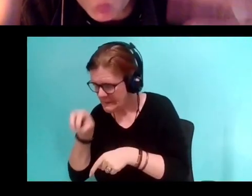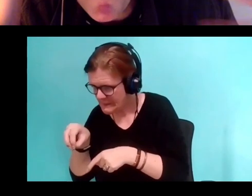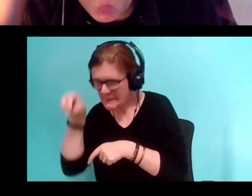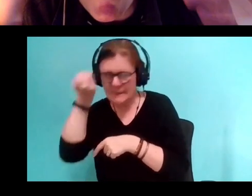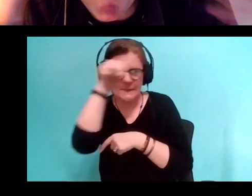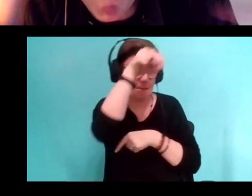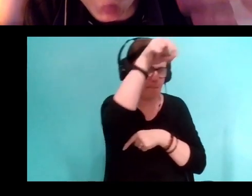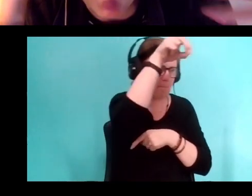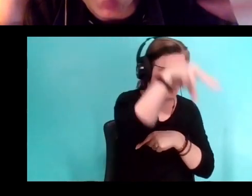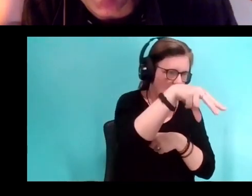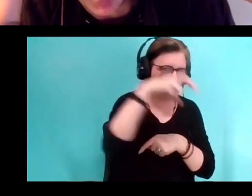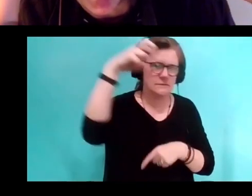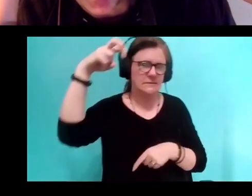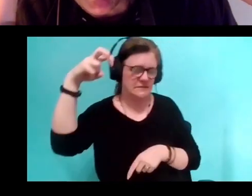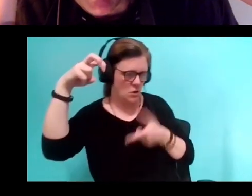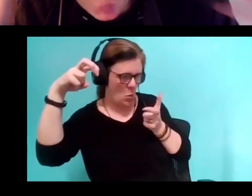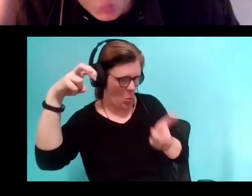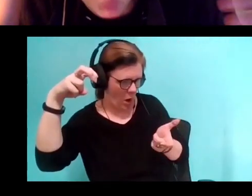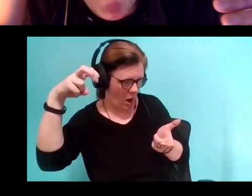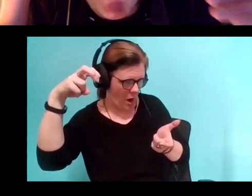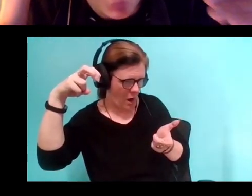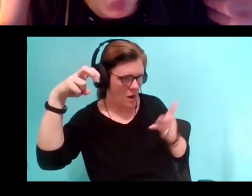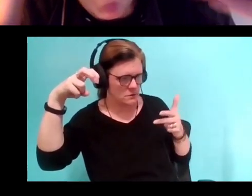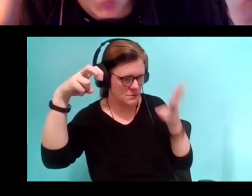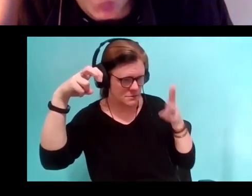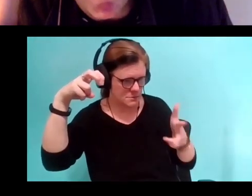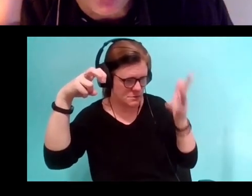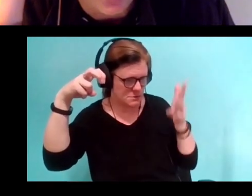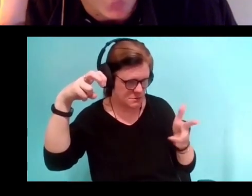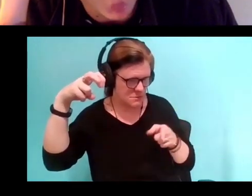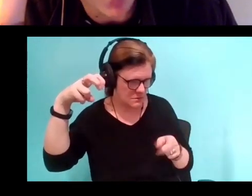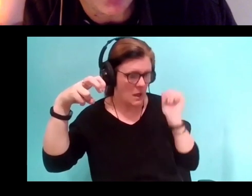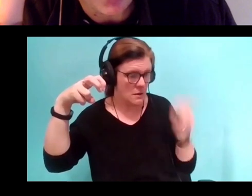because we've only had cars in Ireland for that length of time.